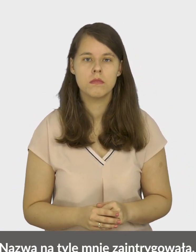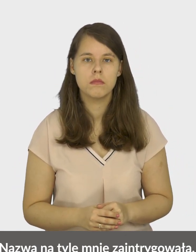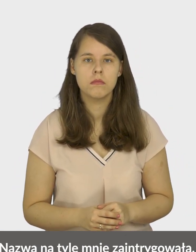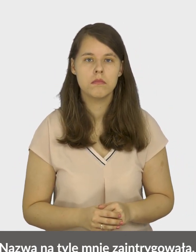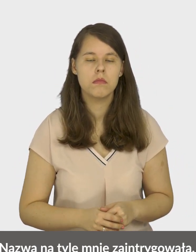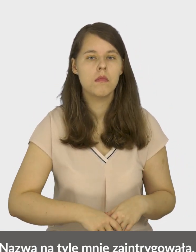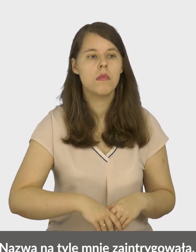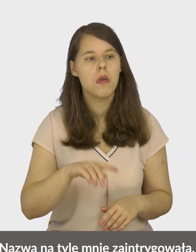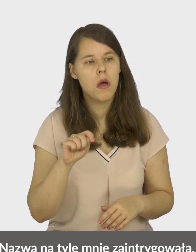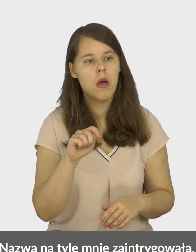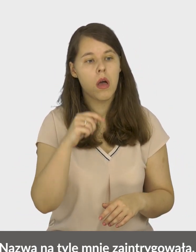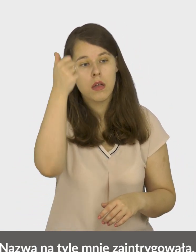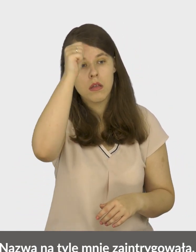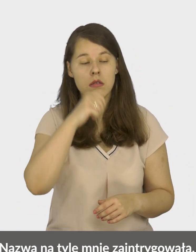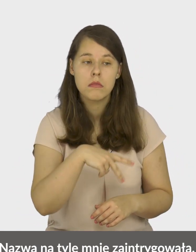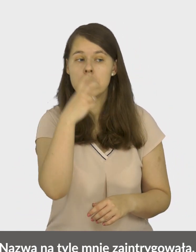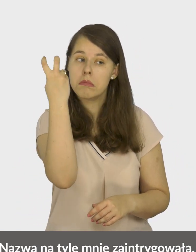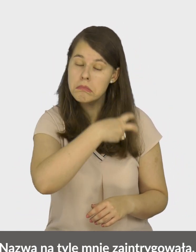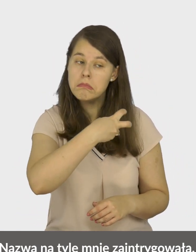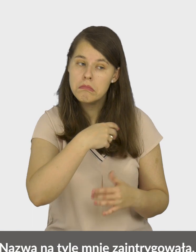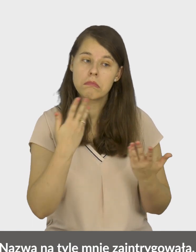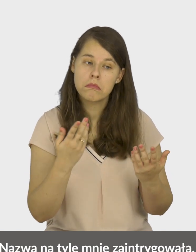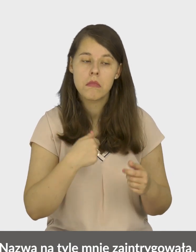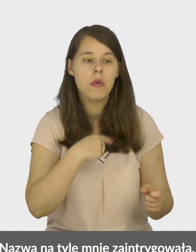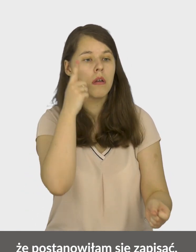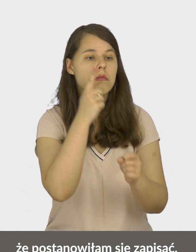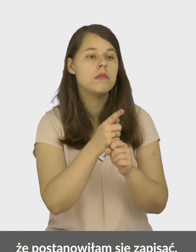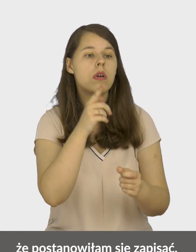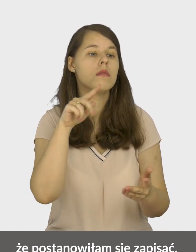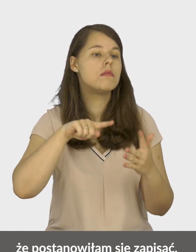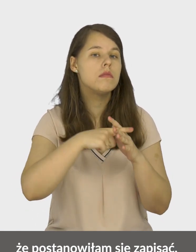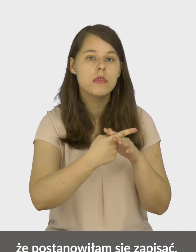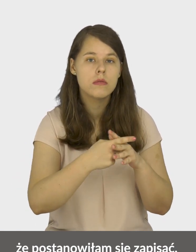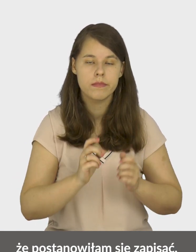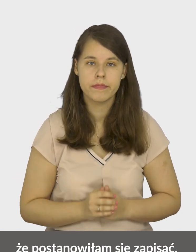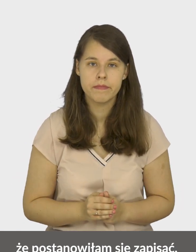The name intrigued me enough, That I decided to sign up.